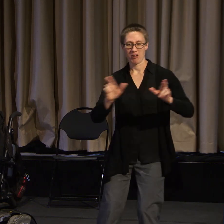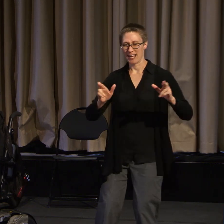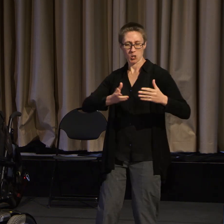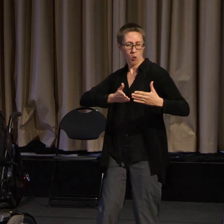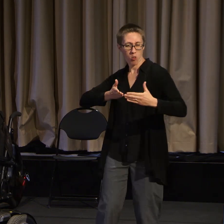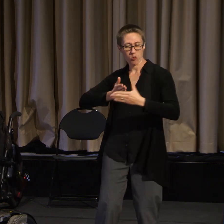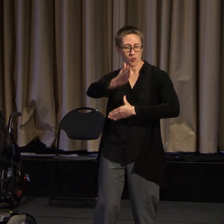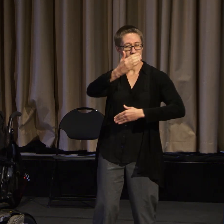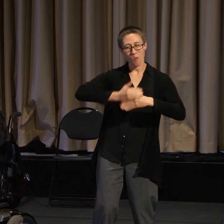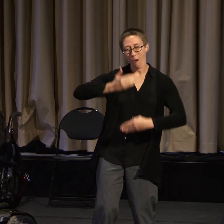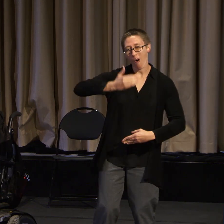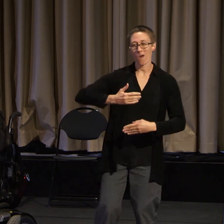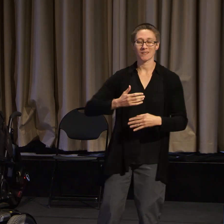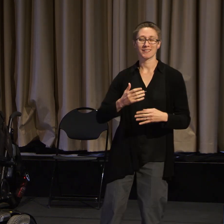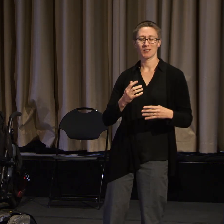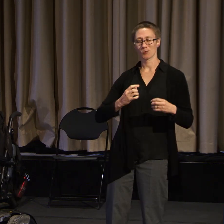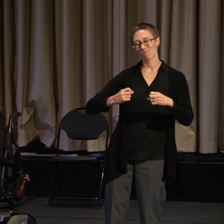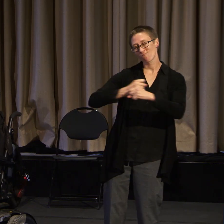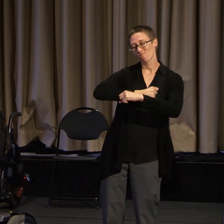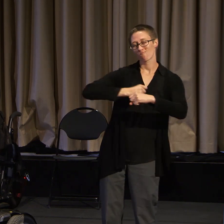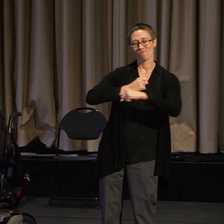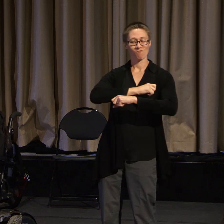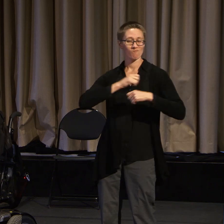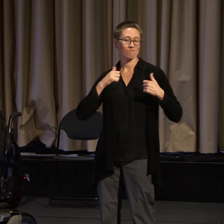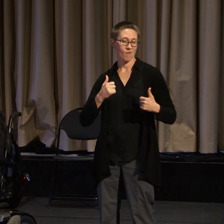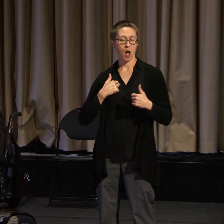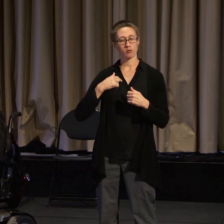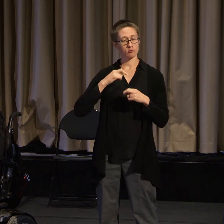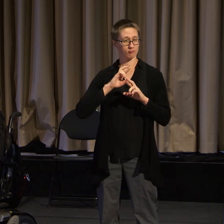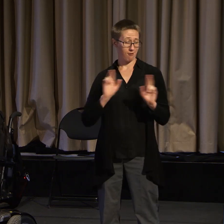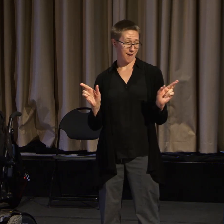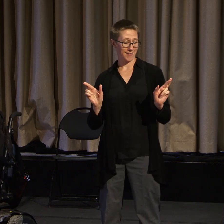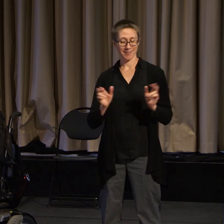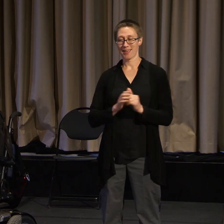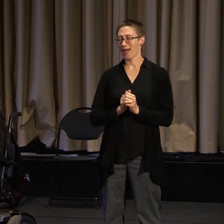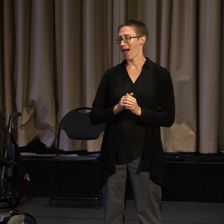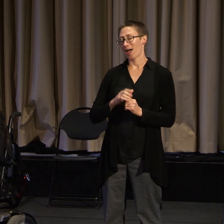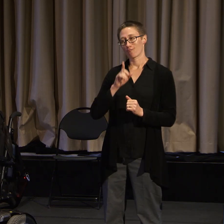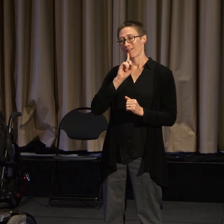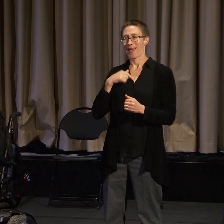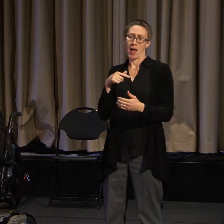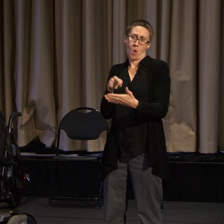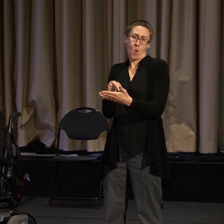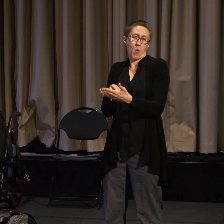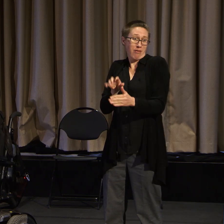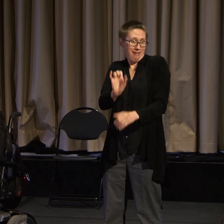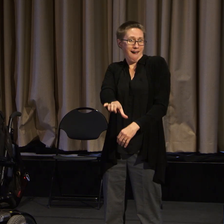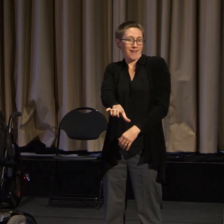And I owe a lot of that-- actually all of it-- to Anita. So I'm really honored to be part of this today.